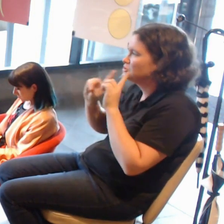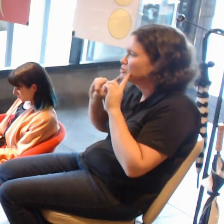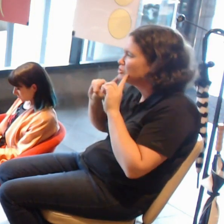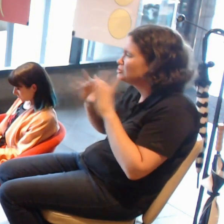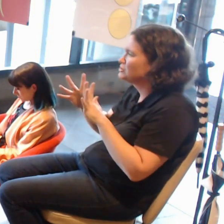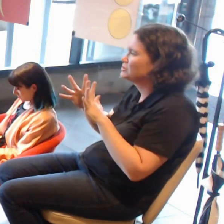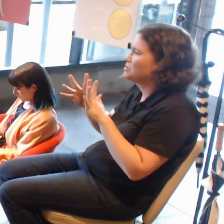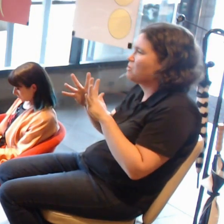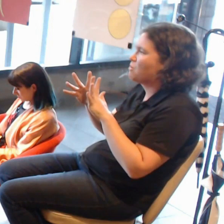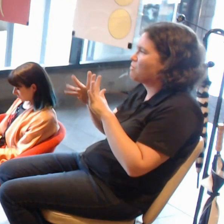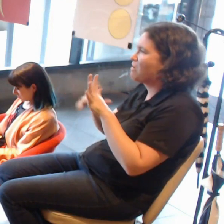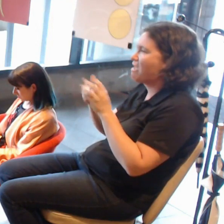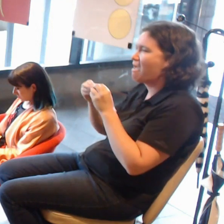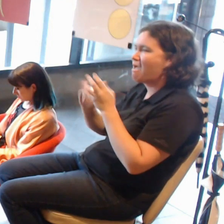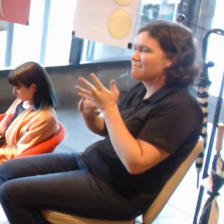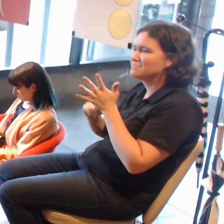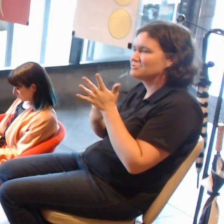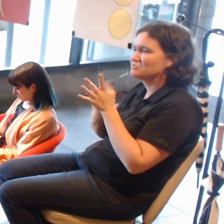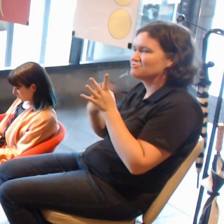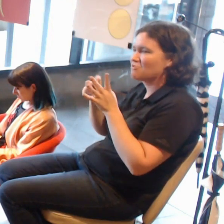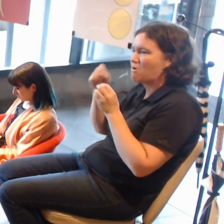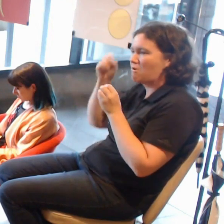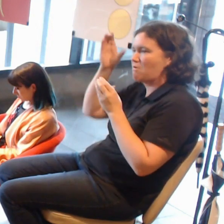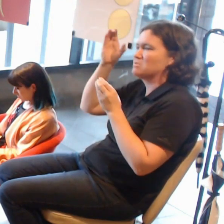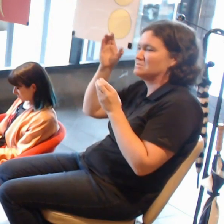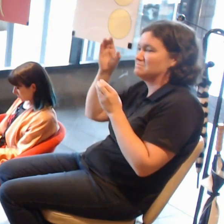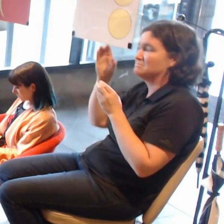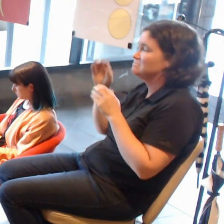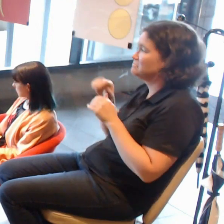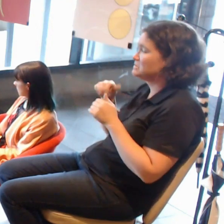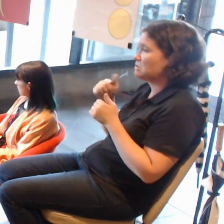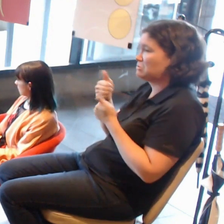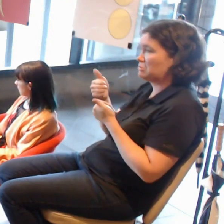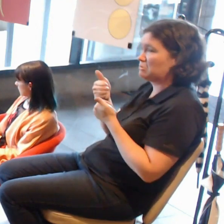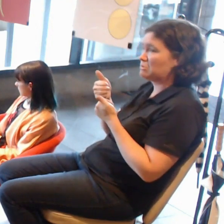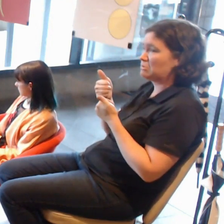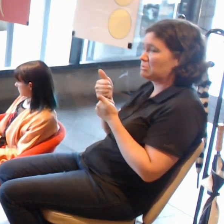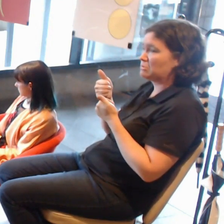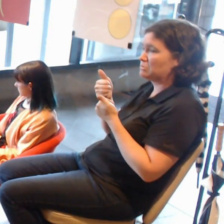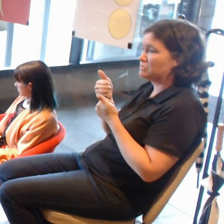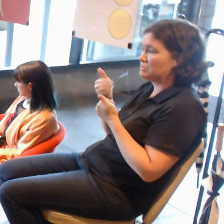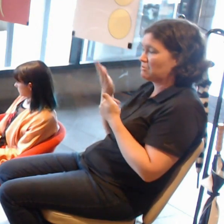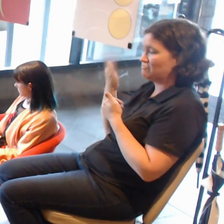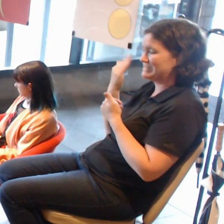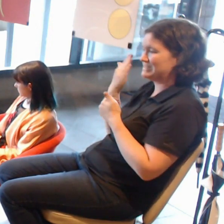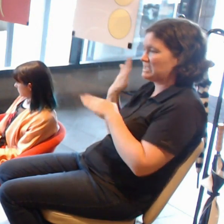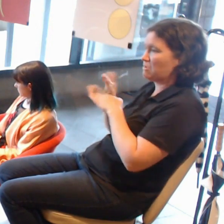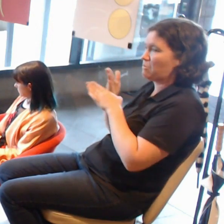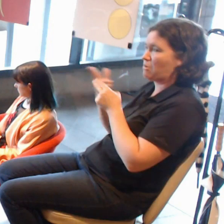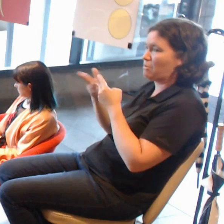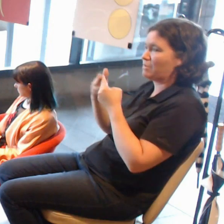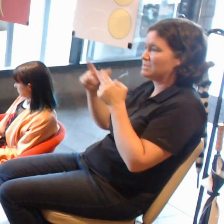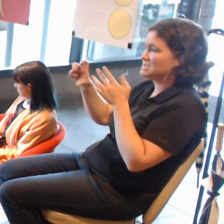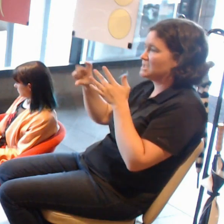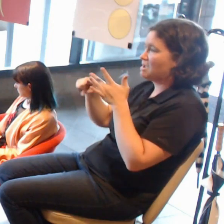A good example is the recently did some work with the local CRT teaching construction students.